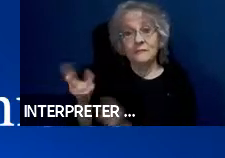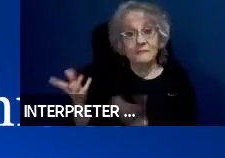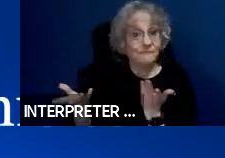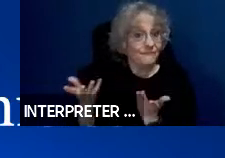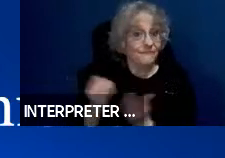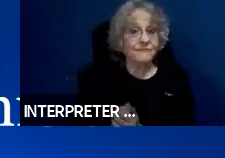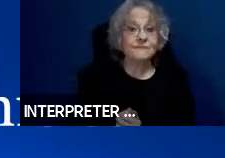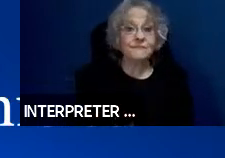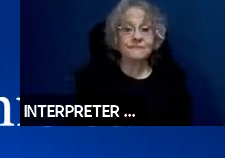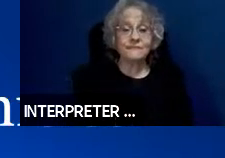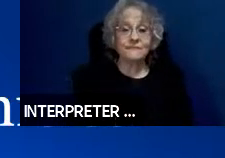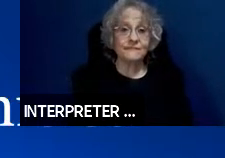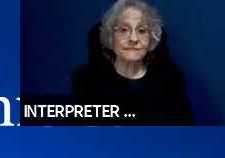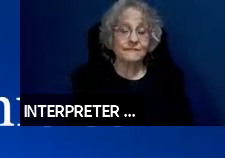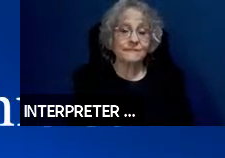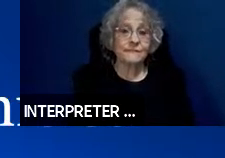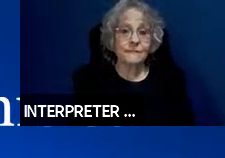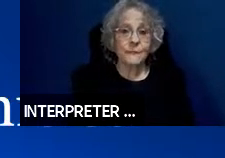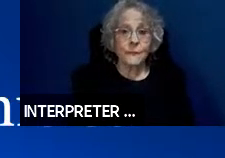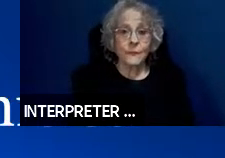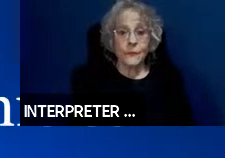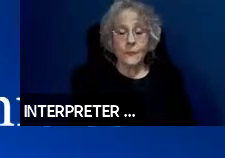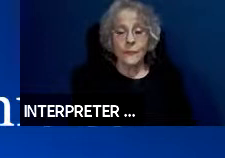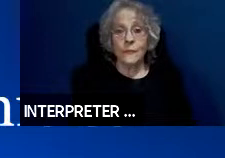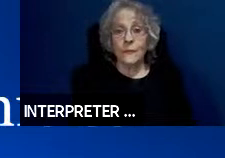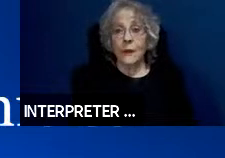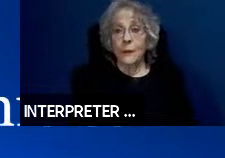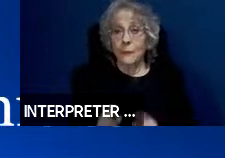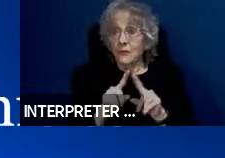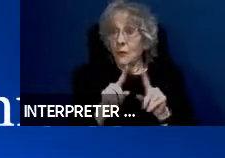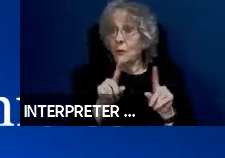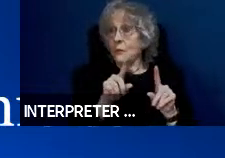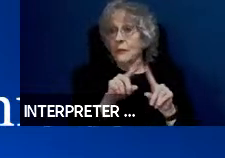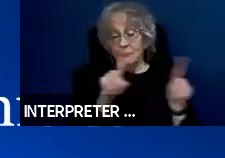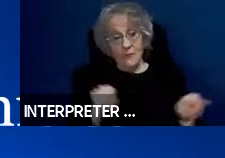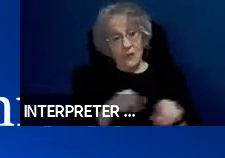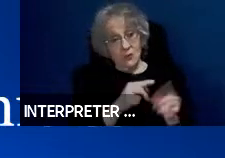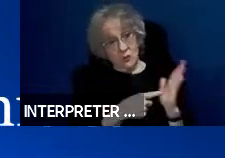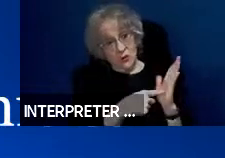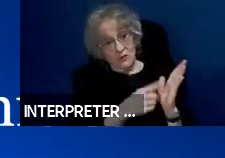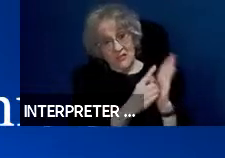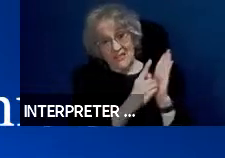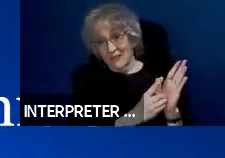So you know, what the dashboard is displaying at least, is not a principal function relative